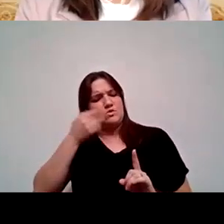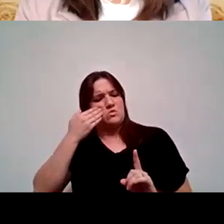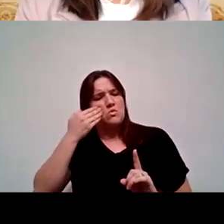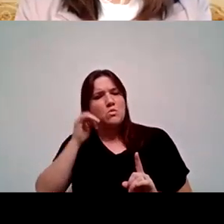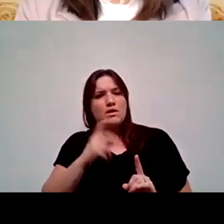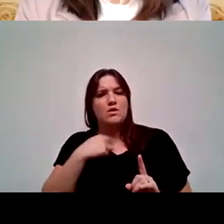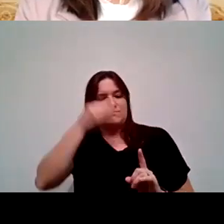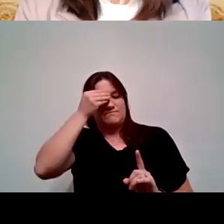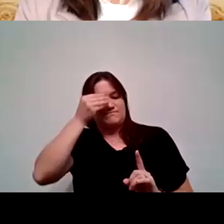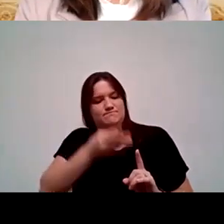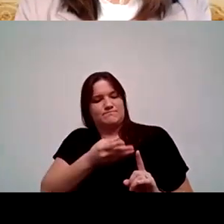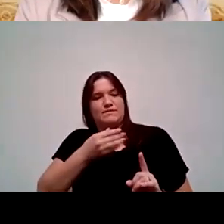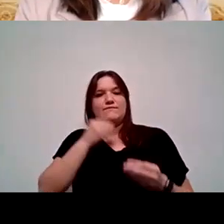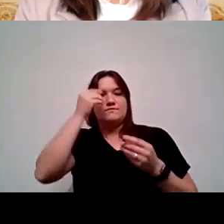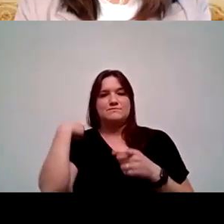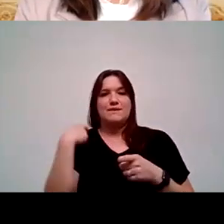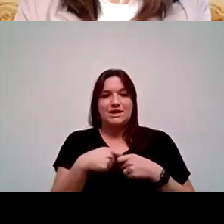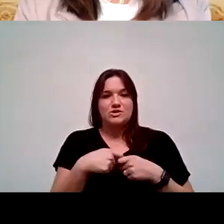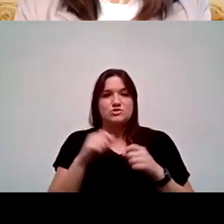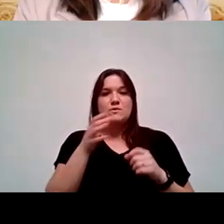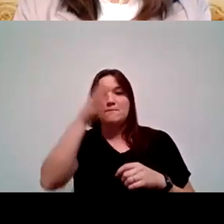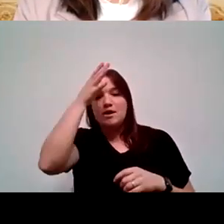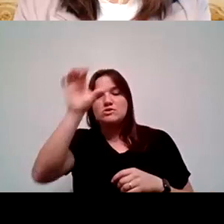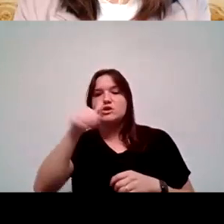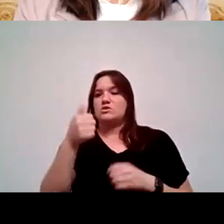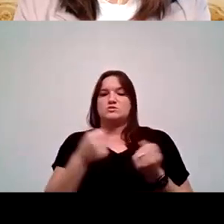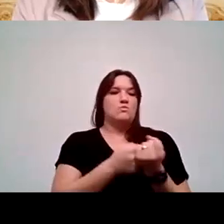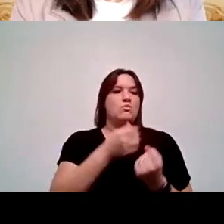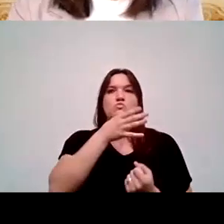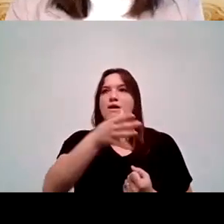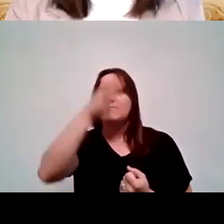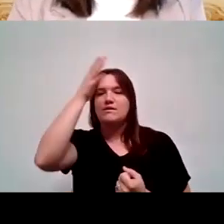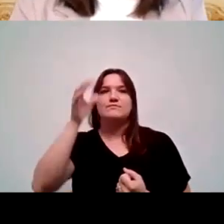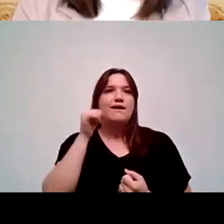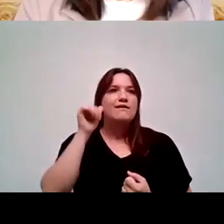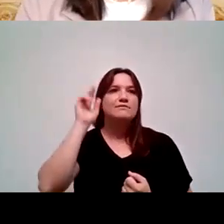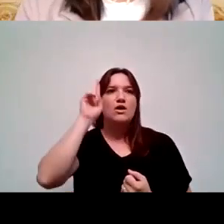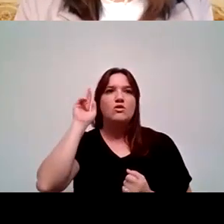in Spanish so that the parents and other support systems: grandparents, aunts, uncles, who are all there to support their students